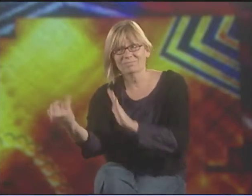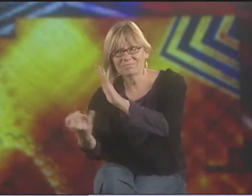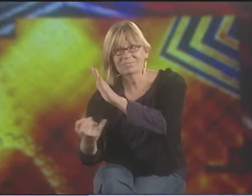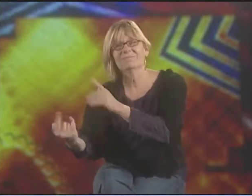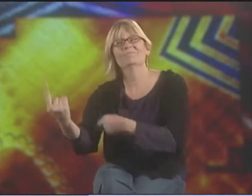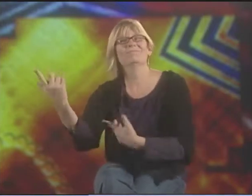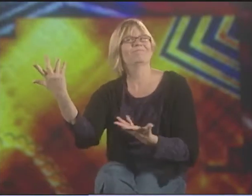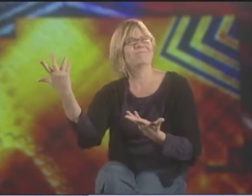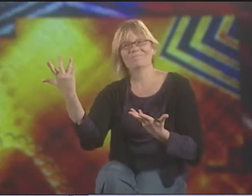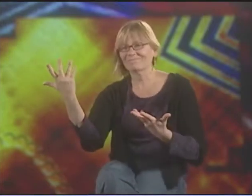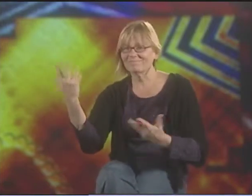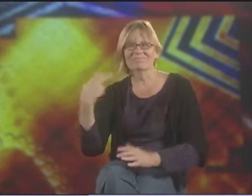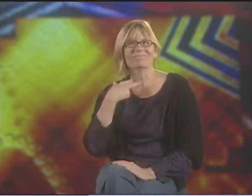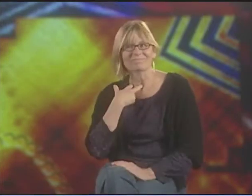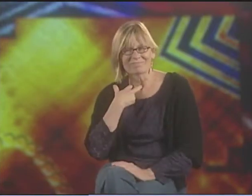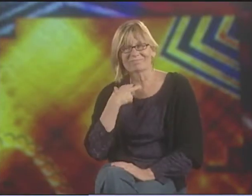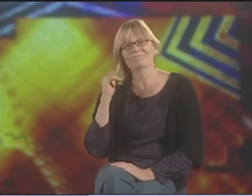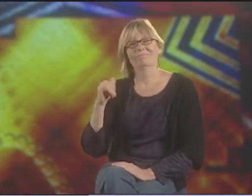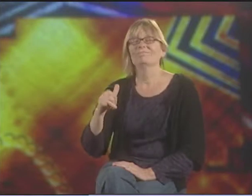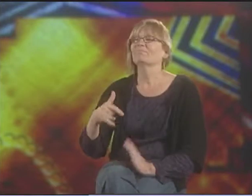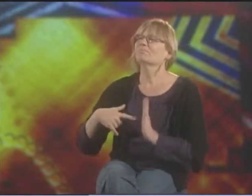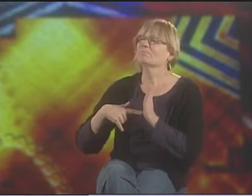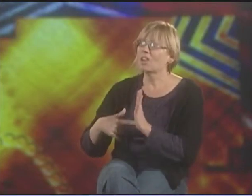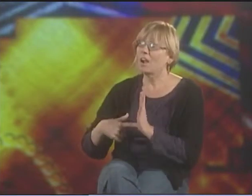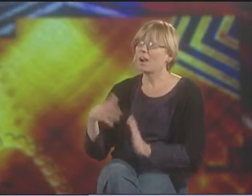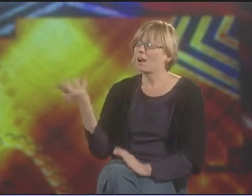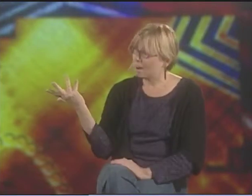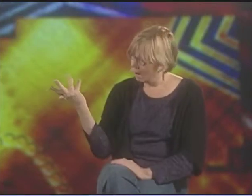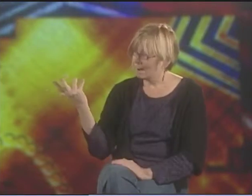AND THEN WITH MAINSTREAMING, WE BECOME MORE ISOLATED.